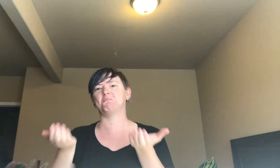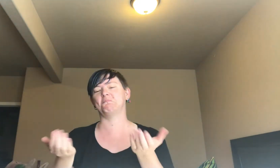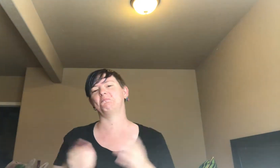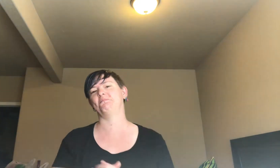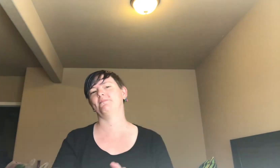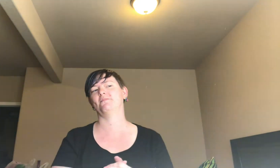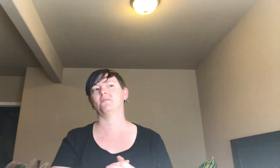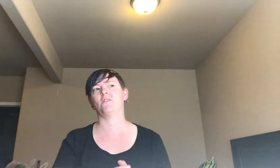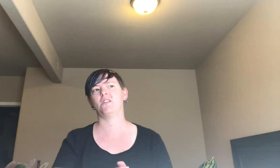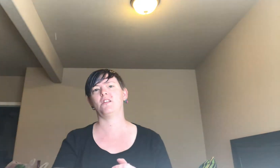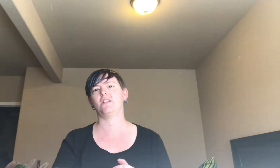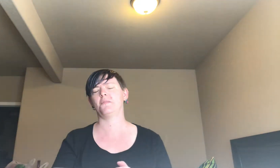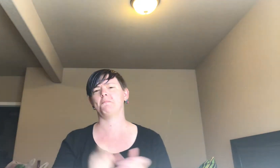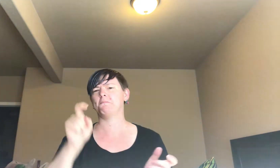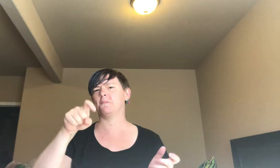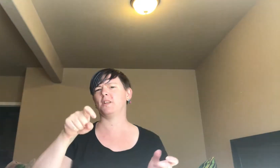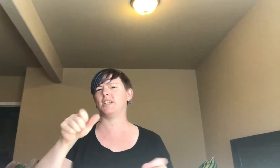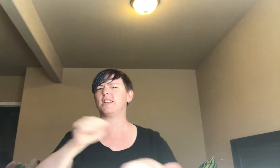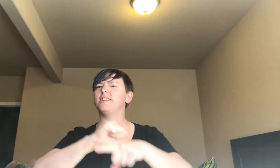I just wanted to. I need practice.